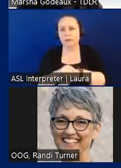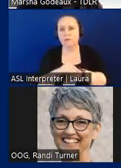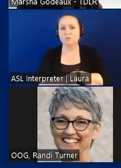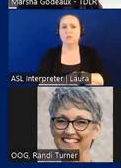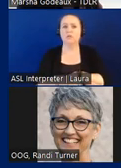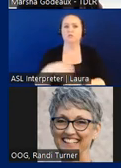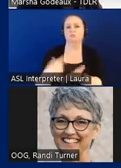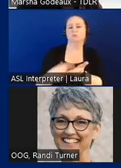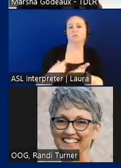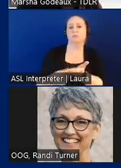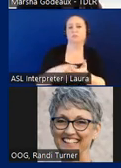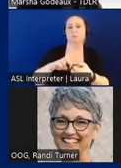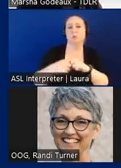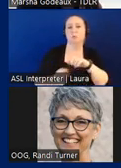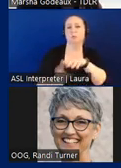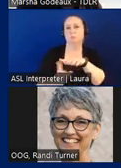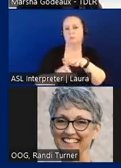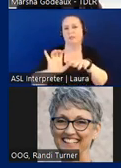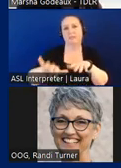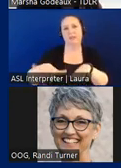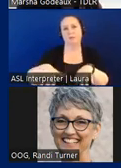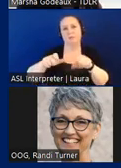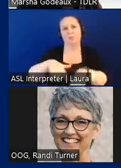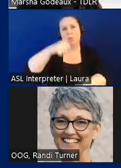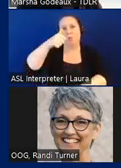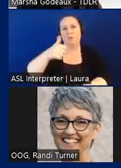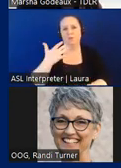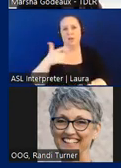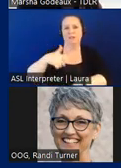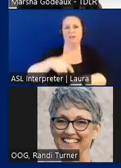this stage will take longest as it will require time to verify that any updates of the